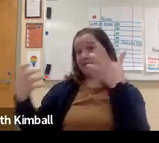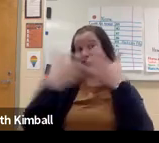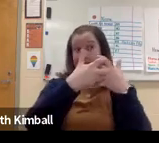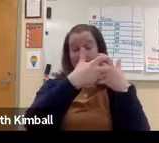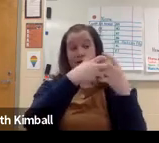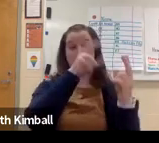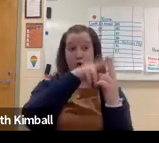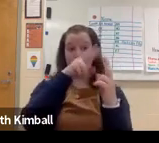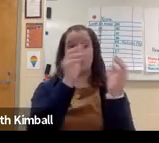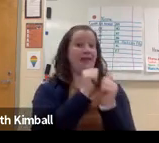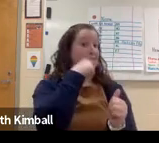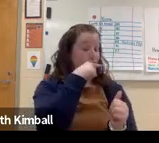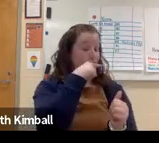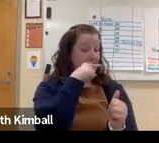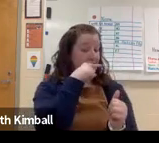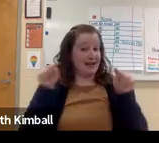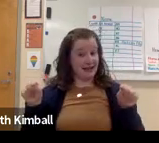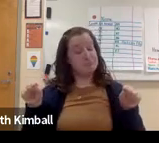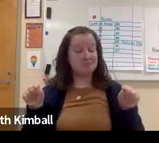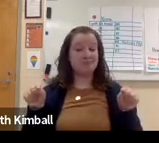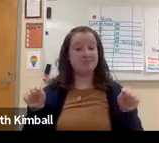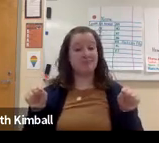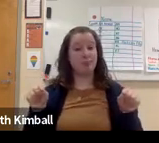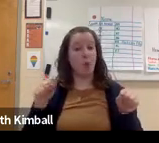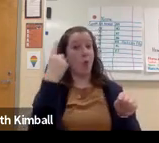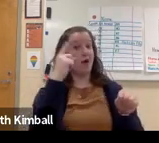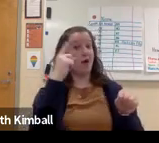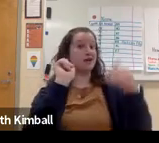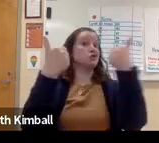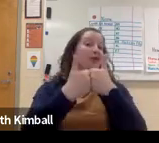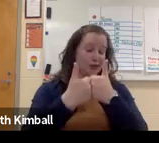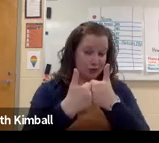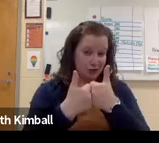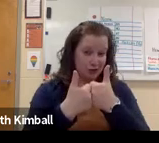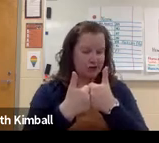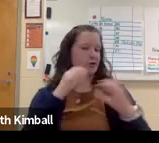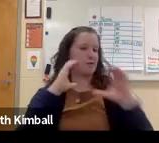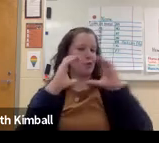Now, with deaf kids, having them pair-- having a deaf kid and a hearing kid,